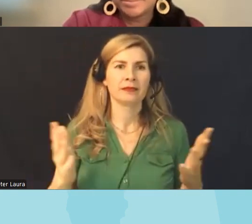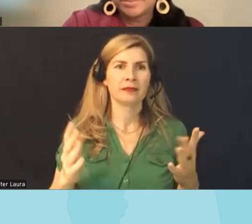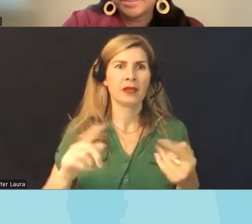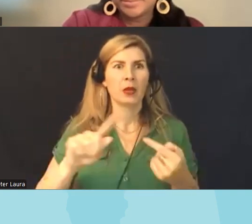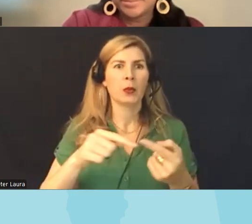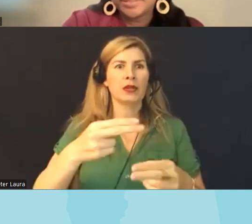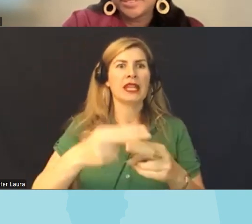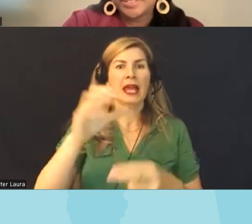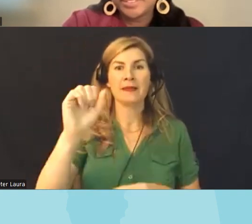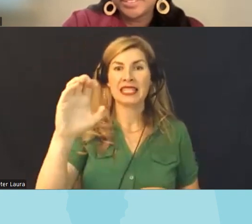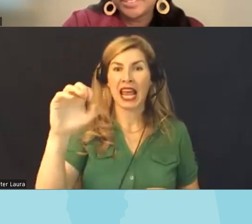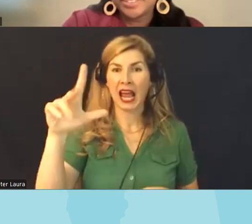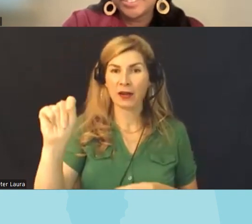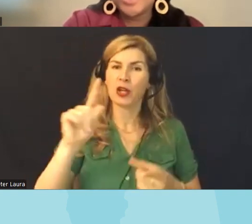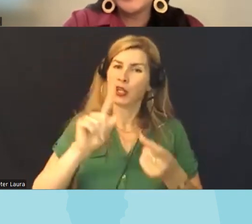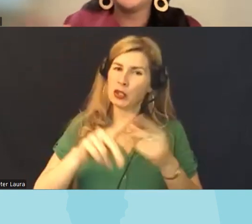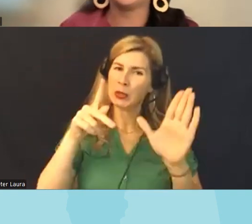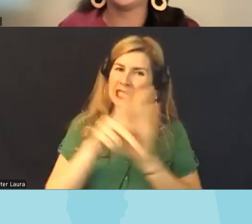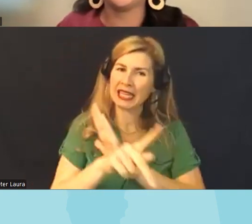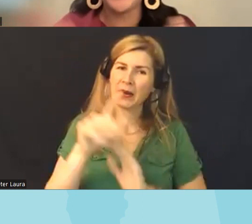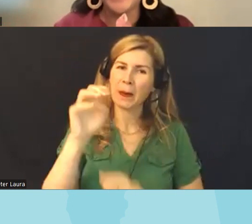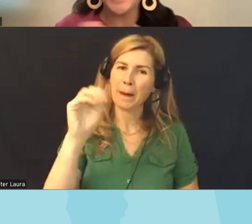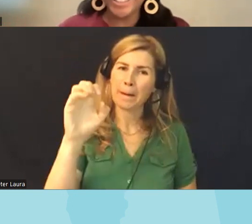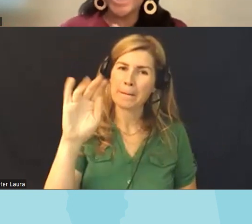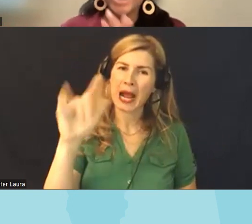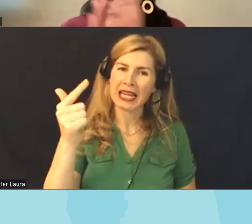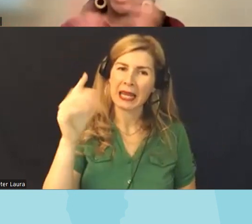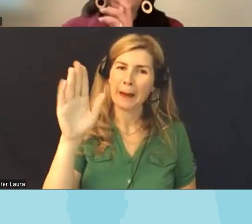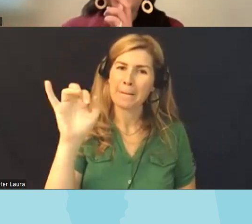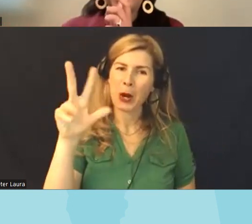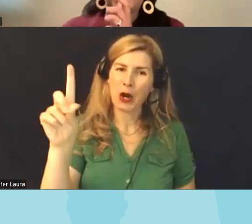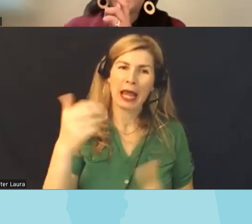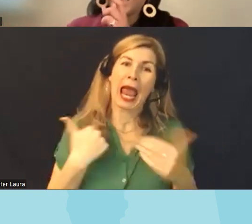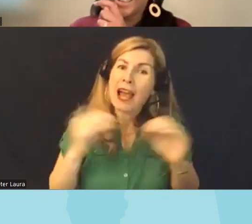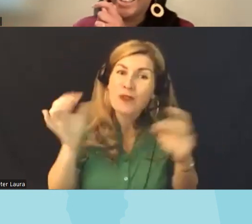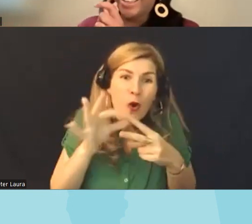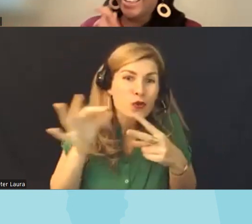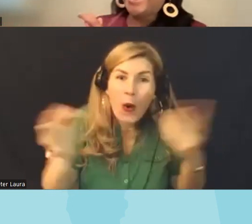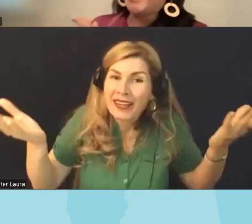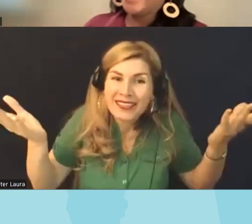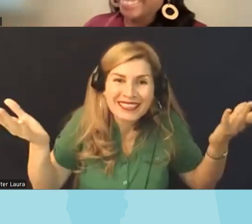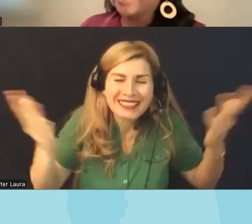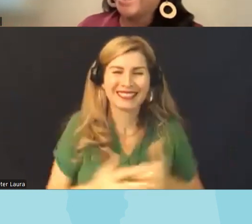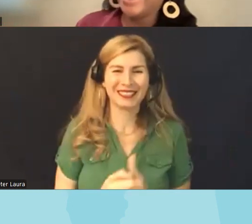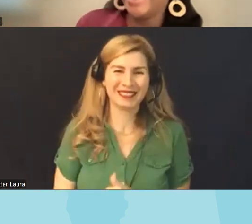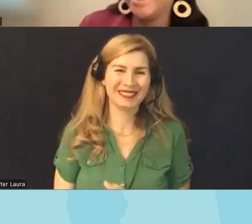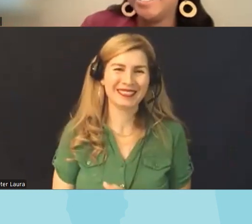Scout it has to be to Kill a Mocking Bird so I don't really have a choice in the matter so uh